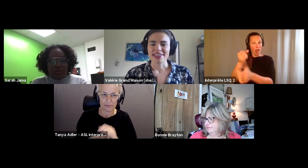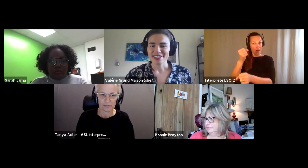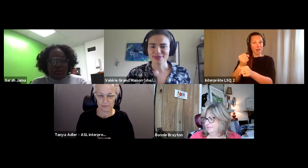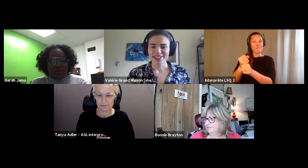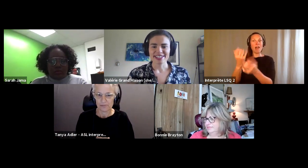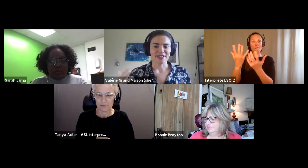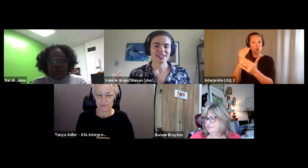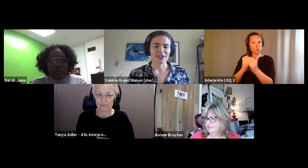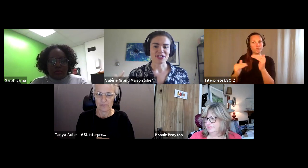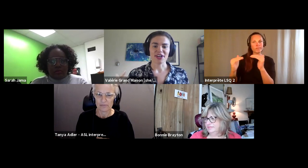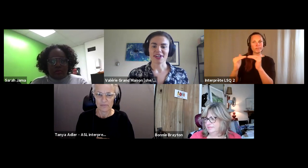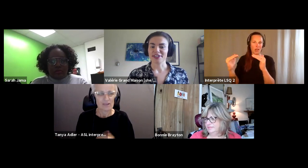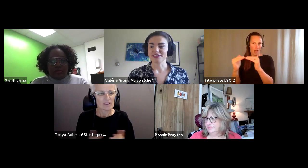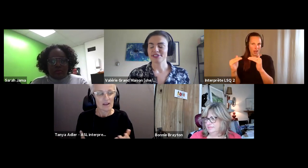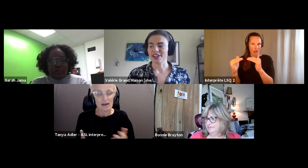Valérie Grand’Maison (she/elle): But this really left out a lot of.